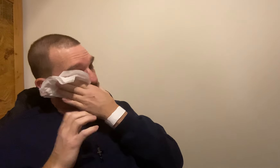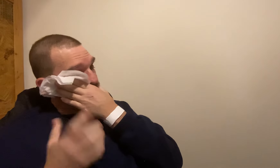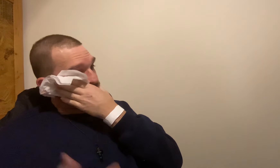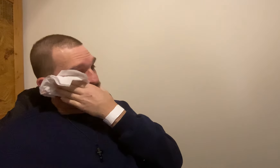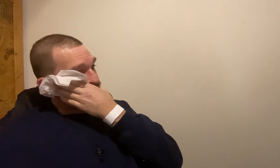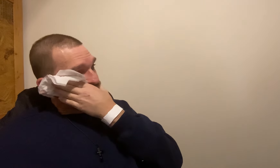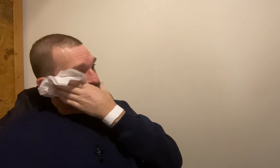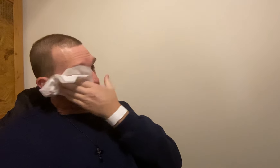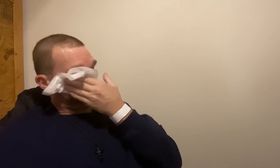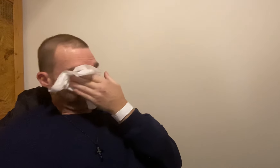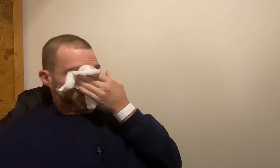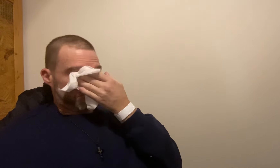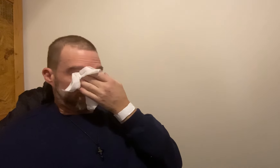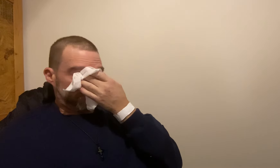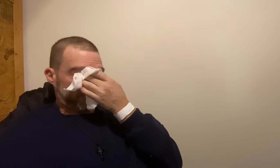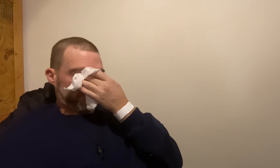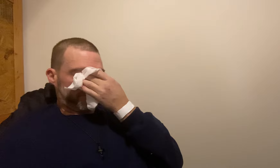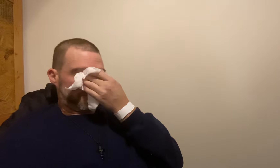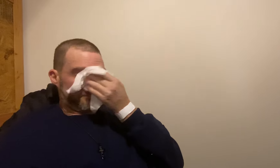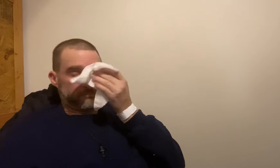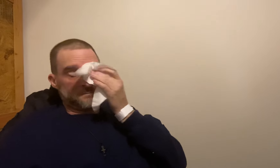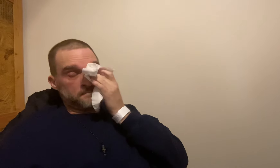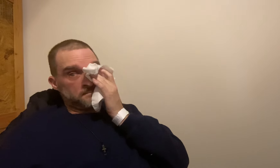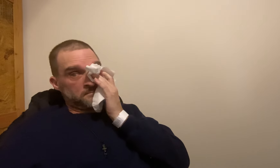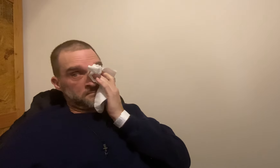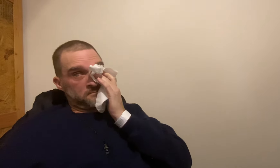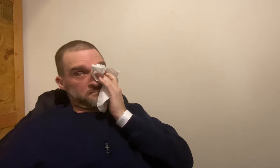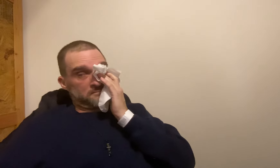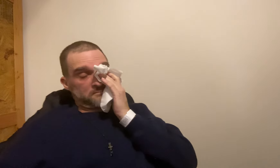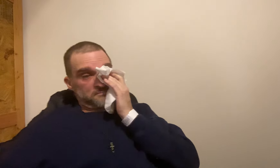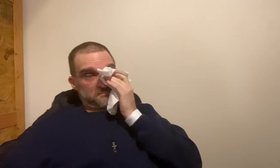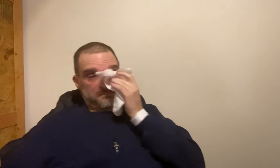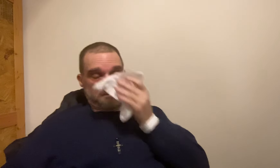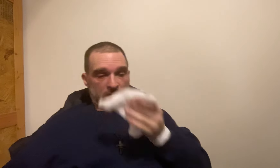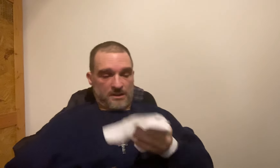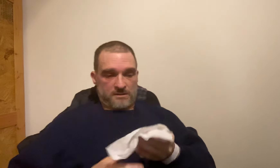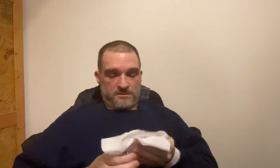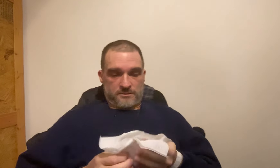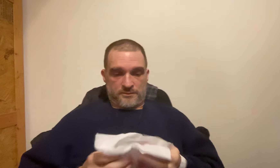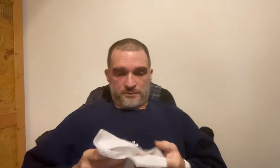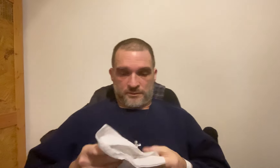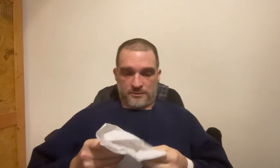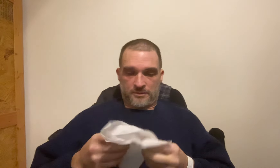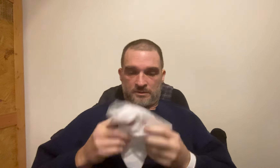Yes, I'm fine.